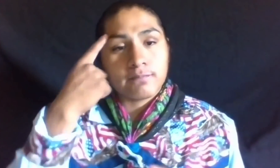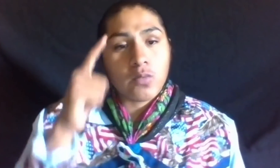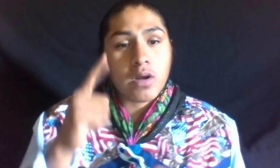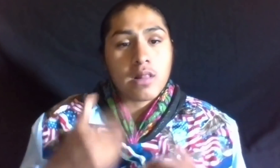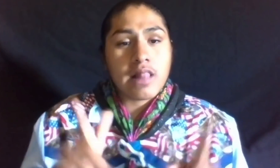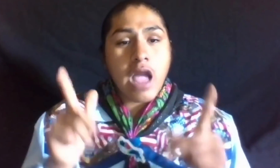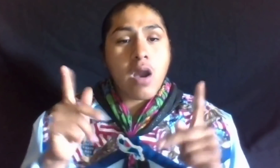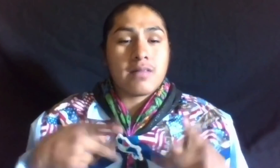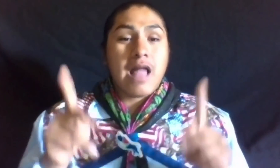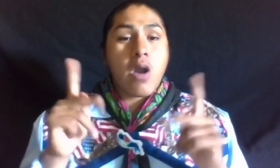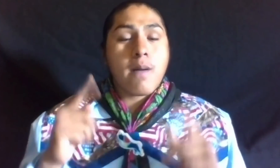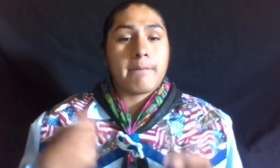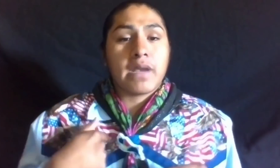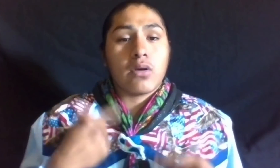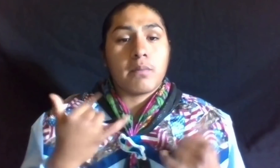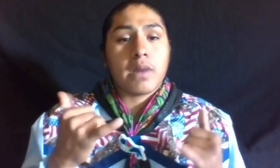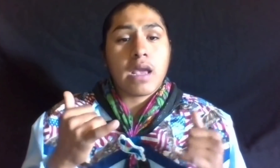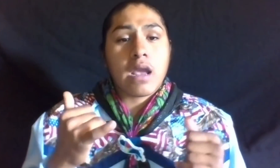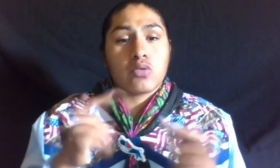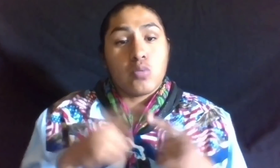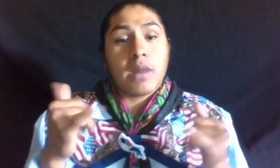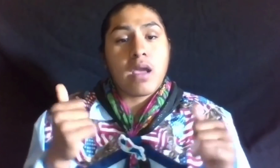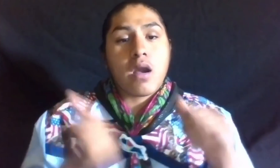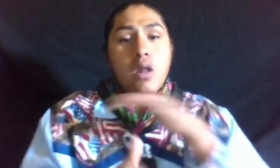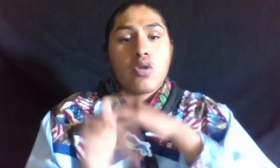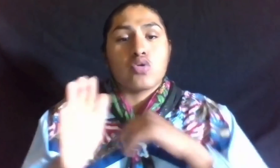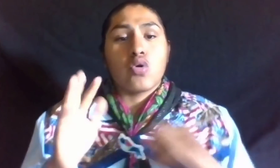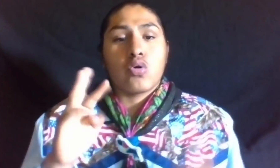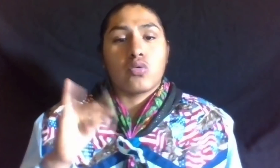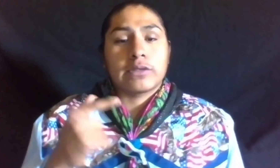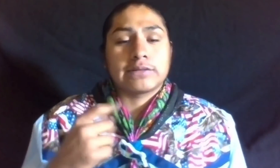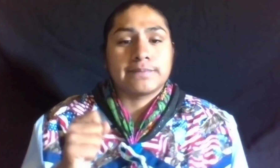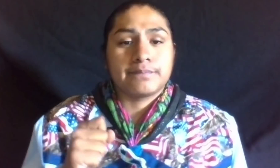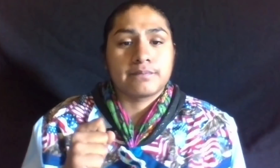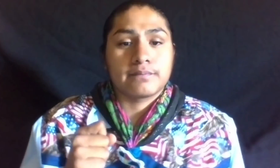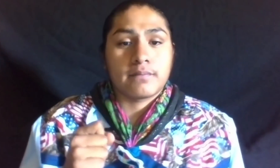FOR ALLOWING ME TO PLAY UNDER YOUR WINGS